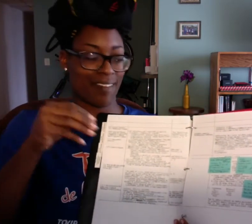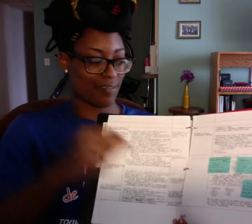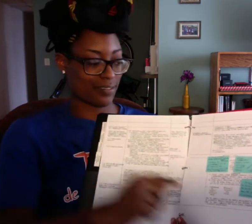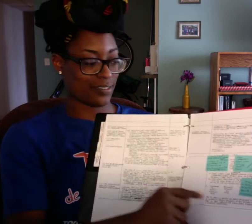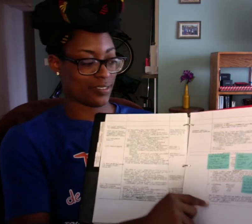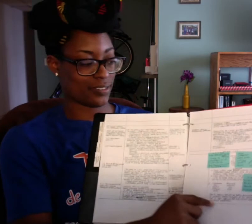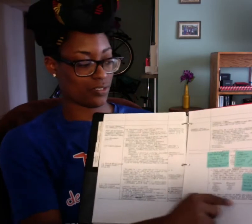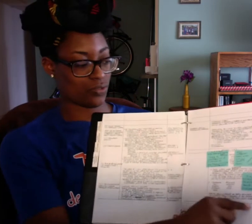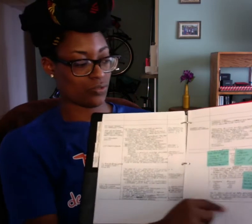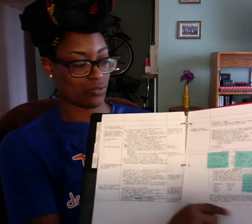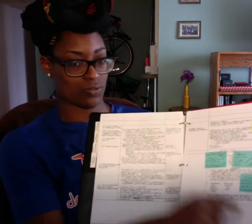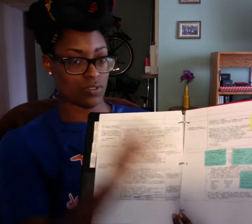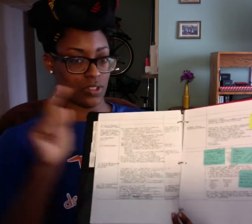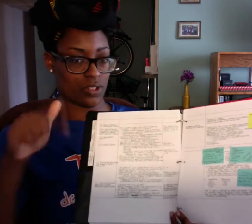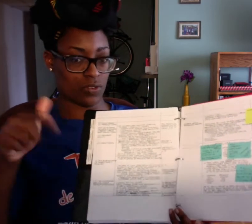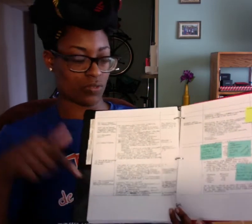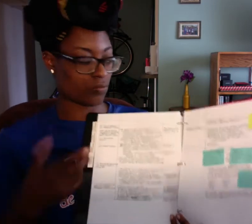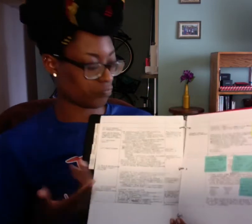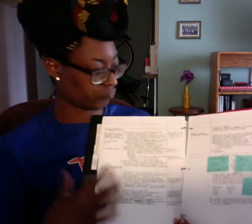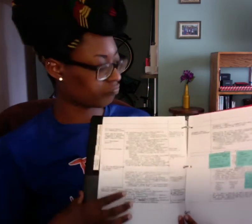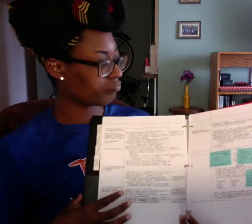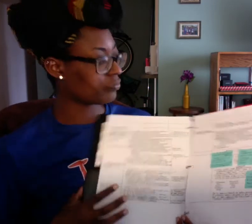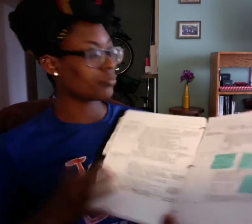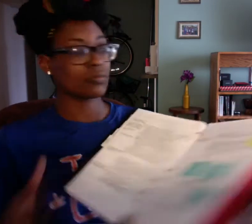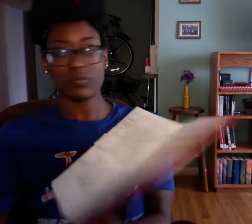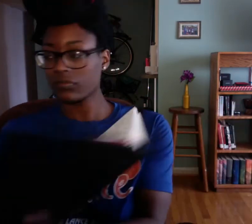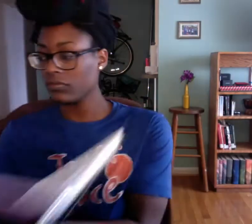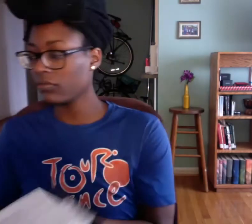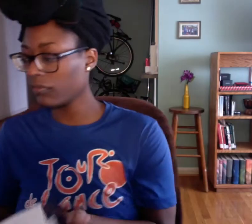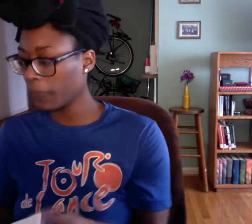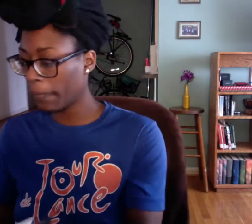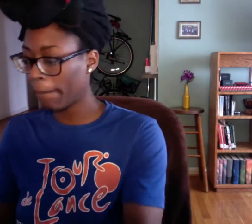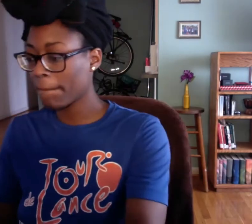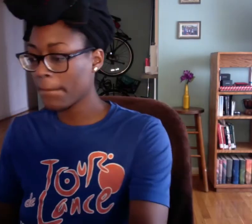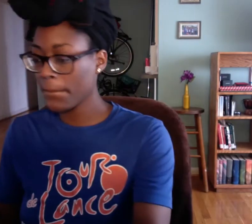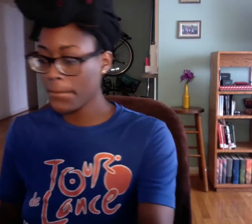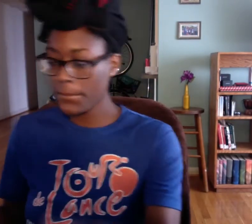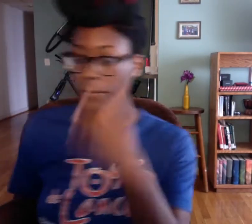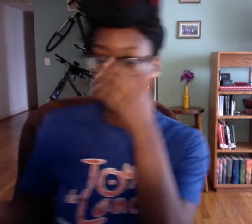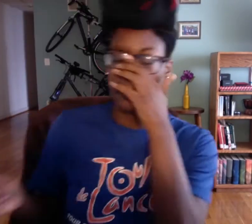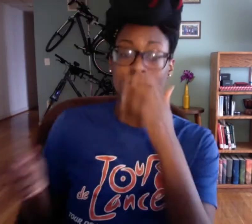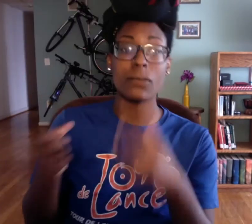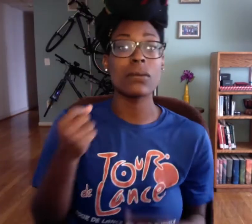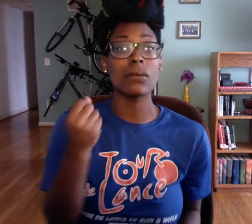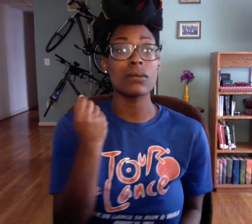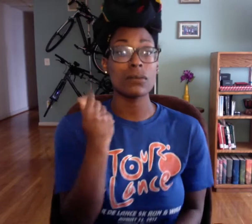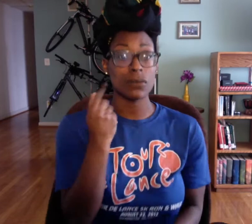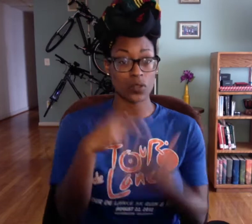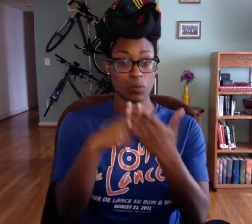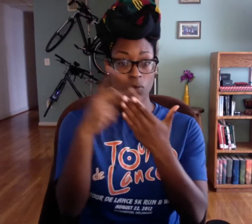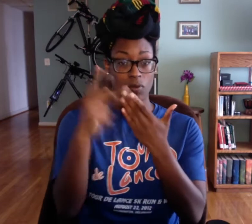And then I can add them later just at the bottom or just wherever in my notes.